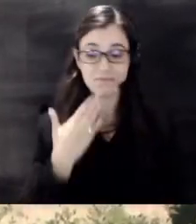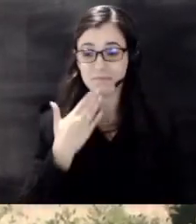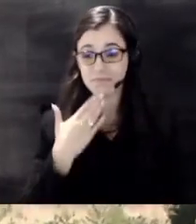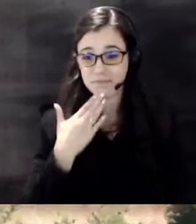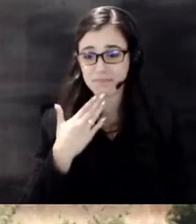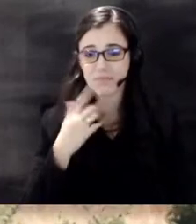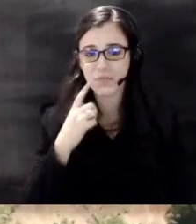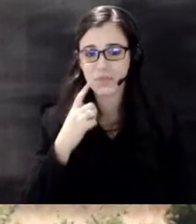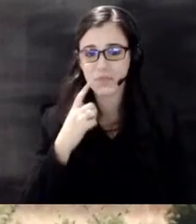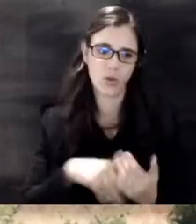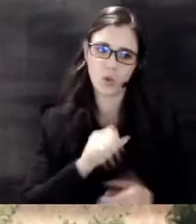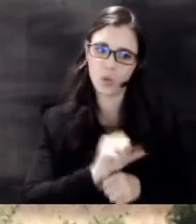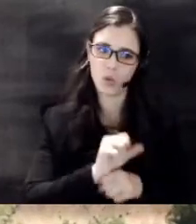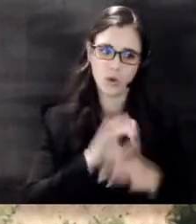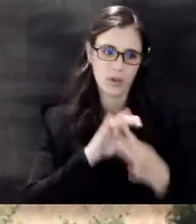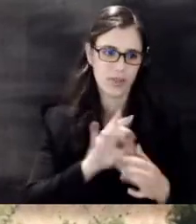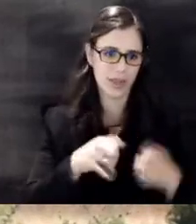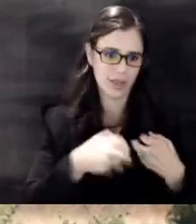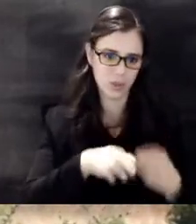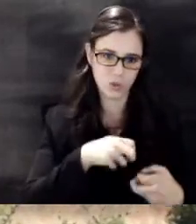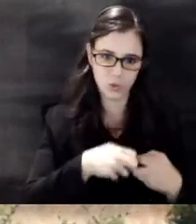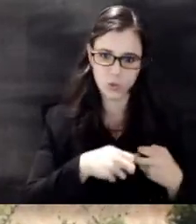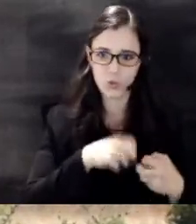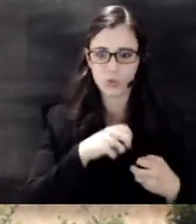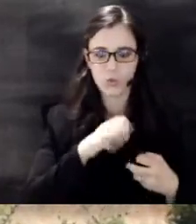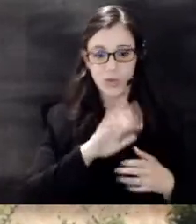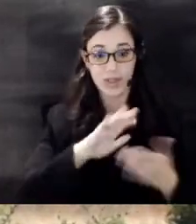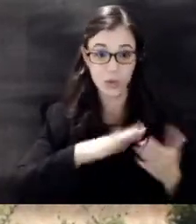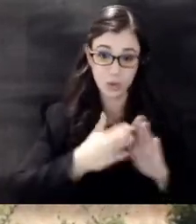work on this issue and particularly pulling not just the community together but other elected